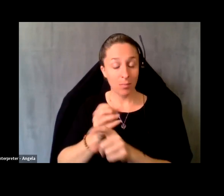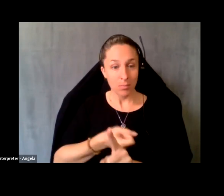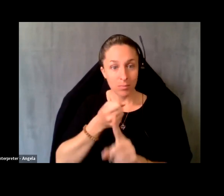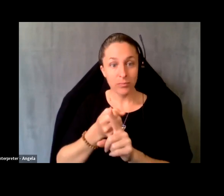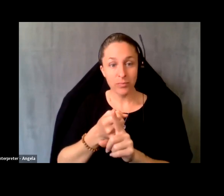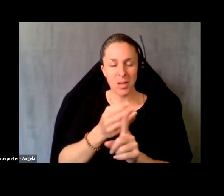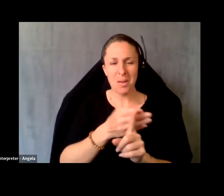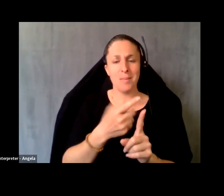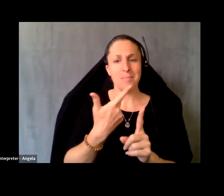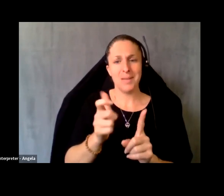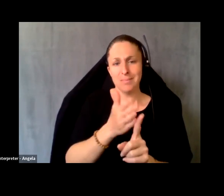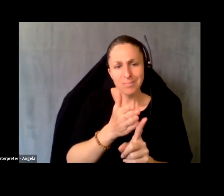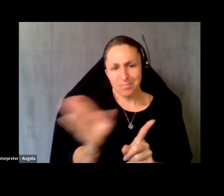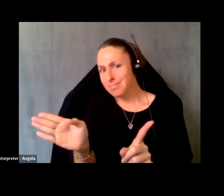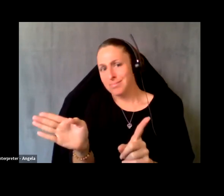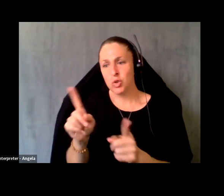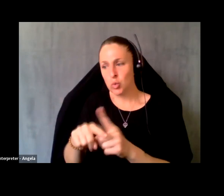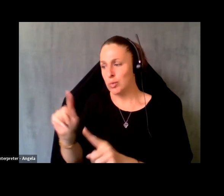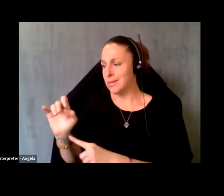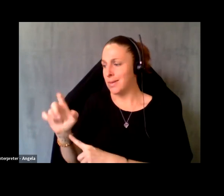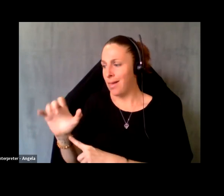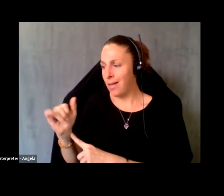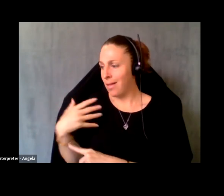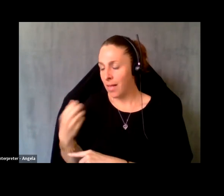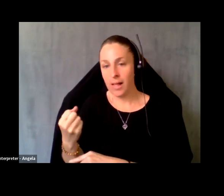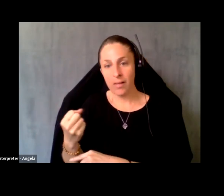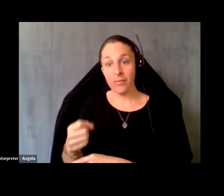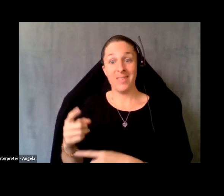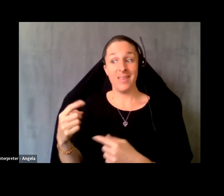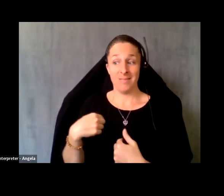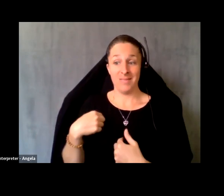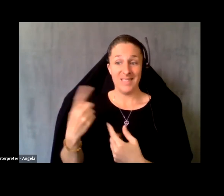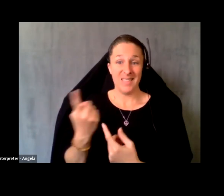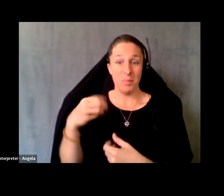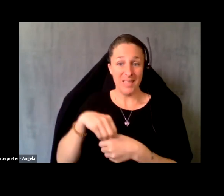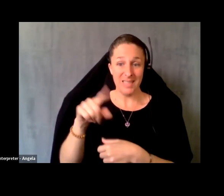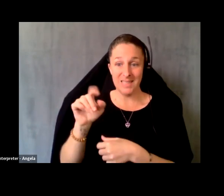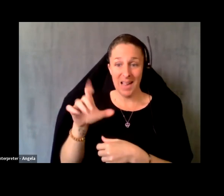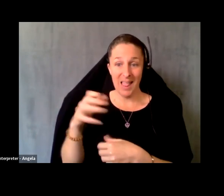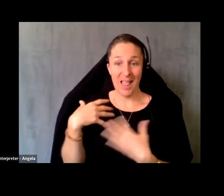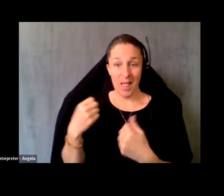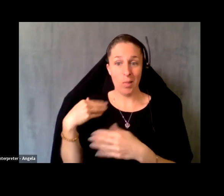towards Tele health. But you know, as someone who's been in Telehealth for over 10 years before